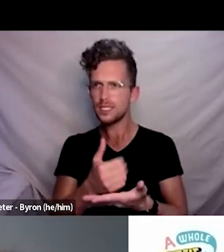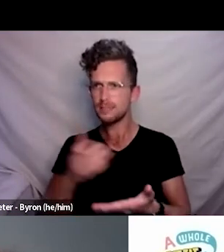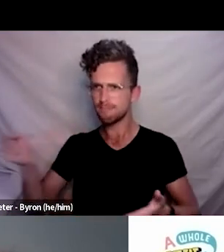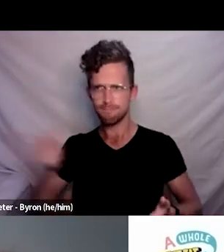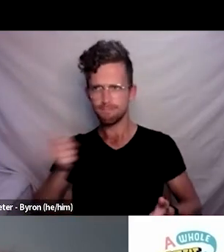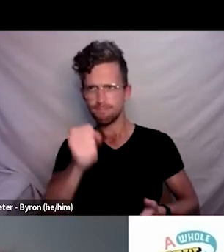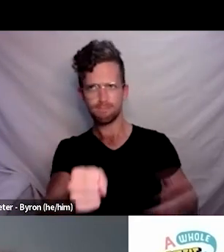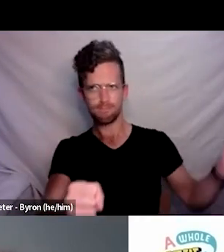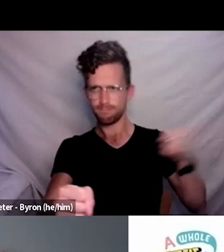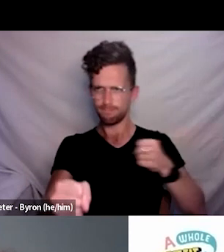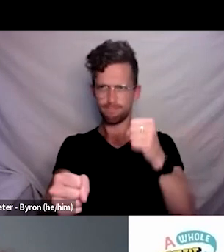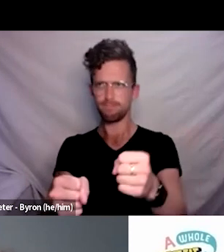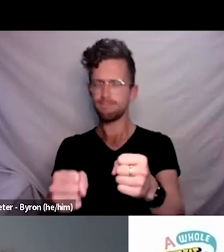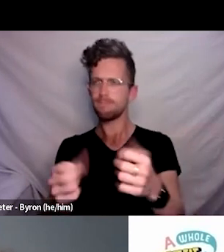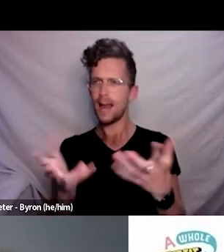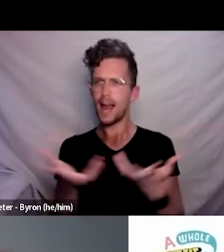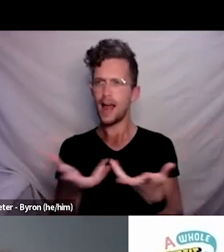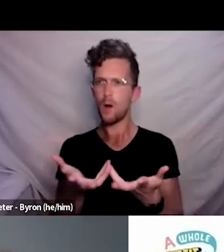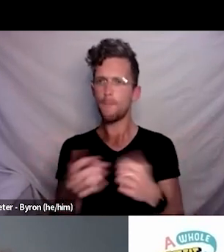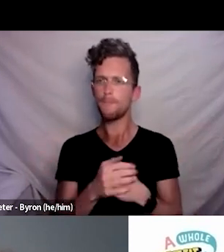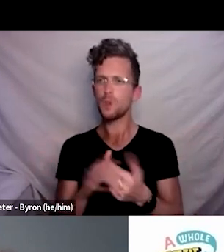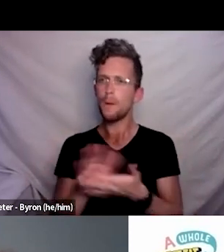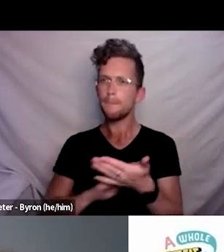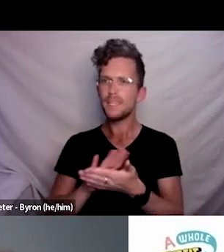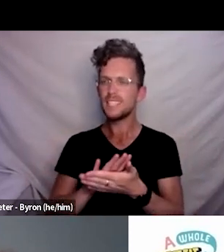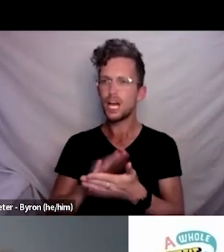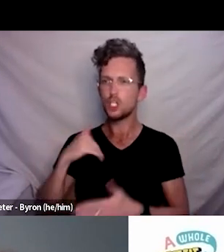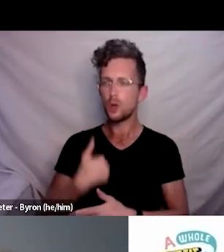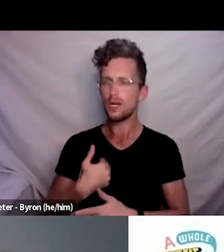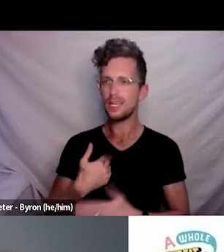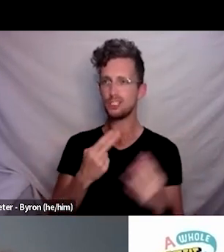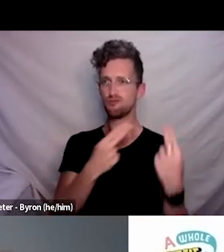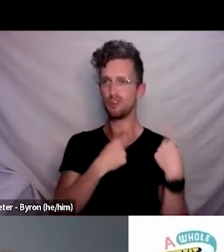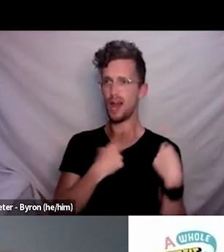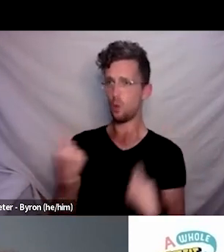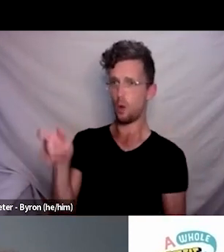not up to particular individuals. I think that wider point, which is a question